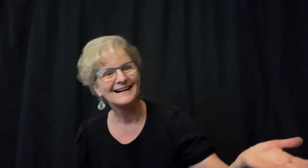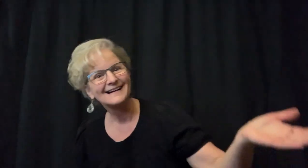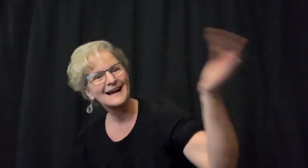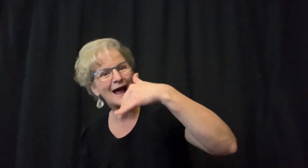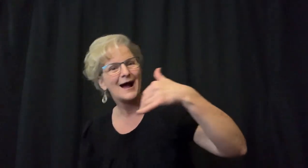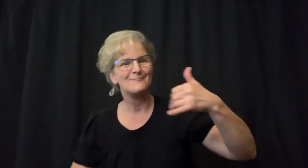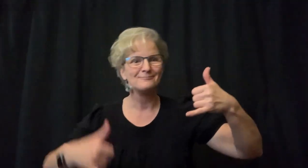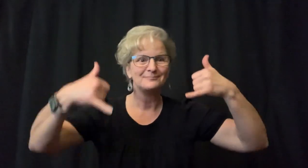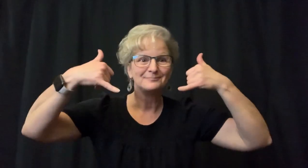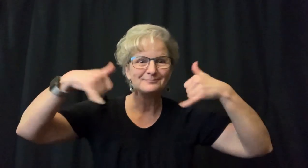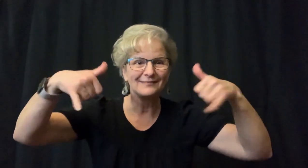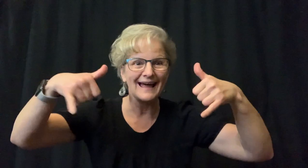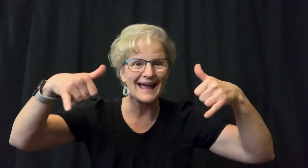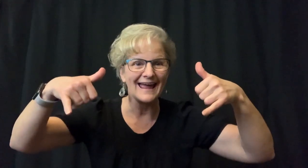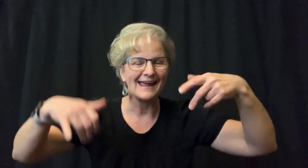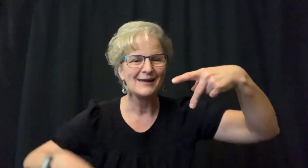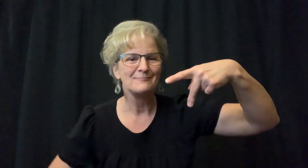Come and play pickleball!